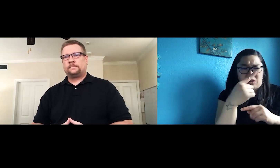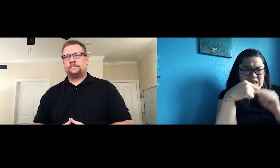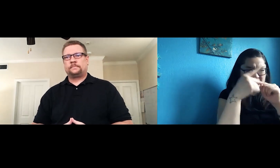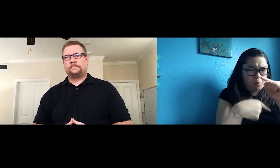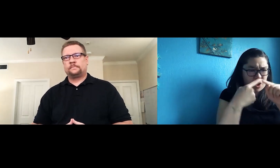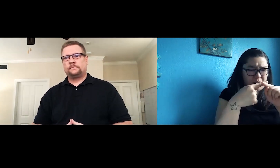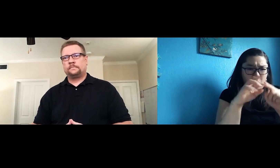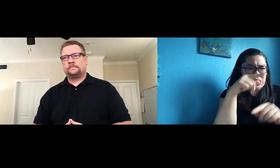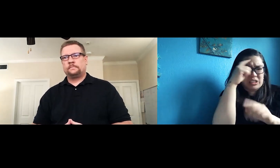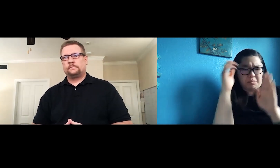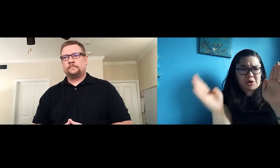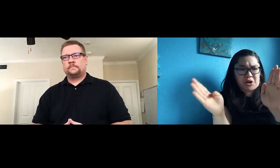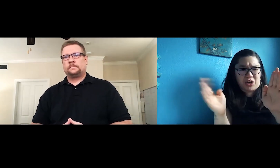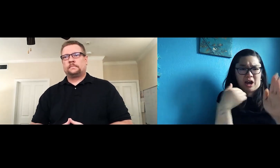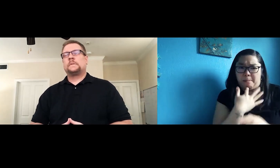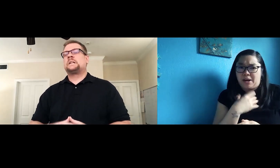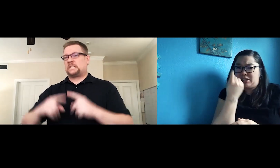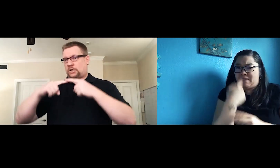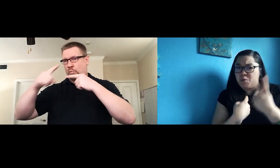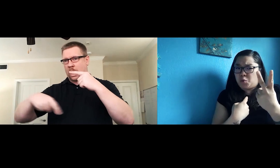year round program or summertime only? My understanding is that there were 2.